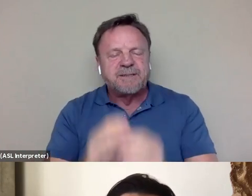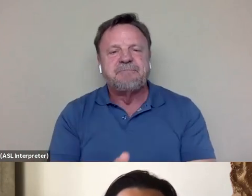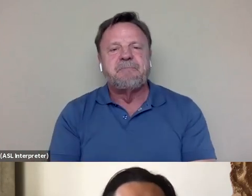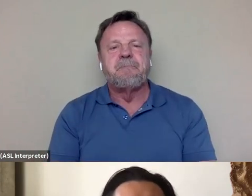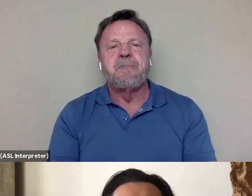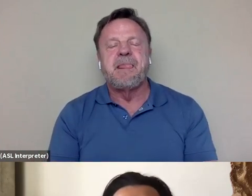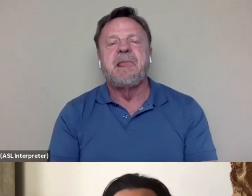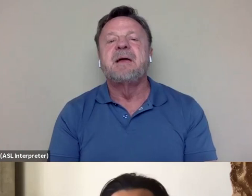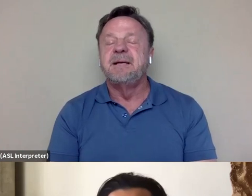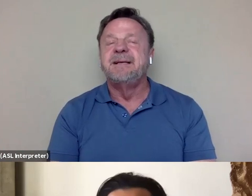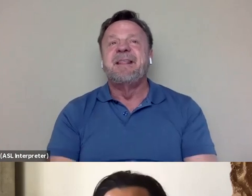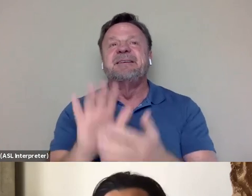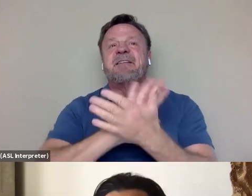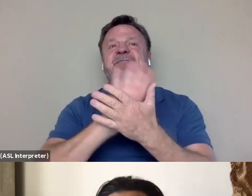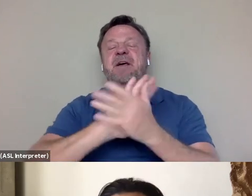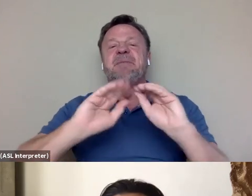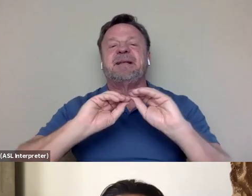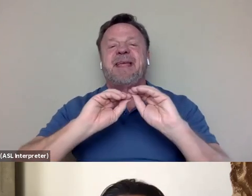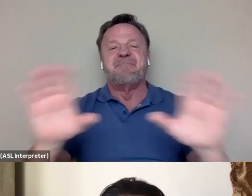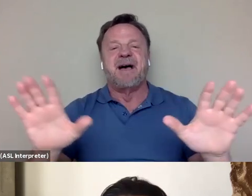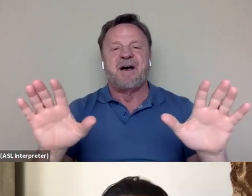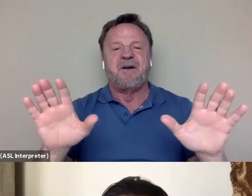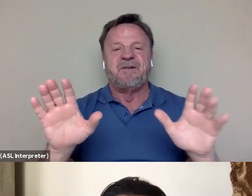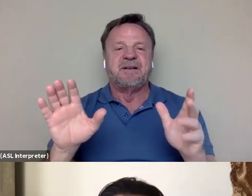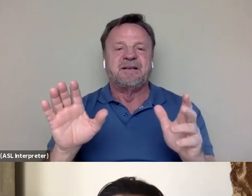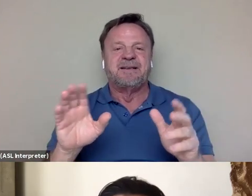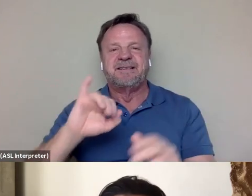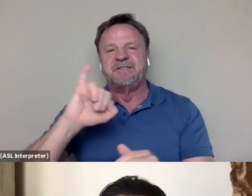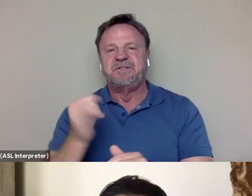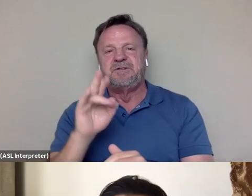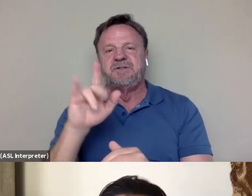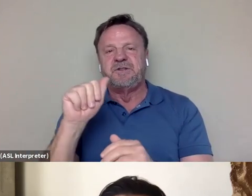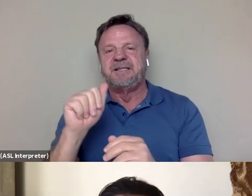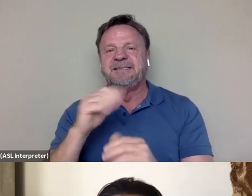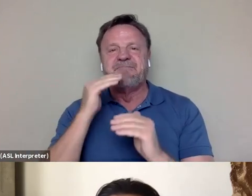Well, there is a film that came out like, I know Julia is smiling because she knows what I'm gonna say.